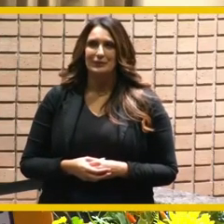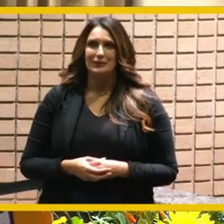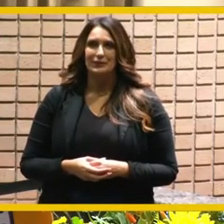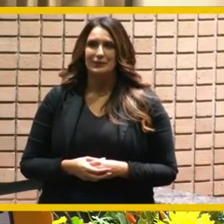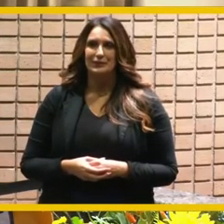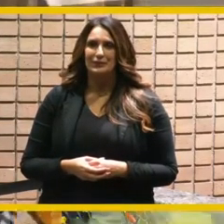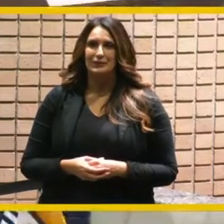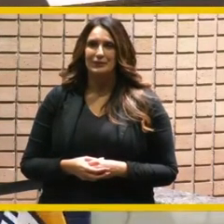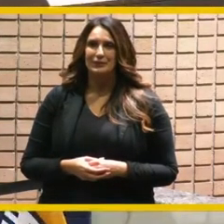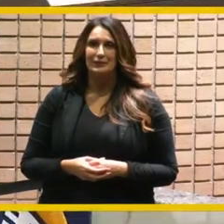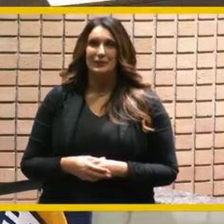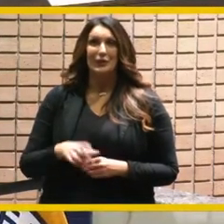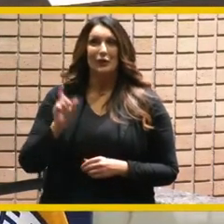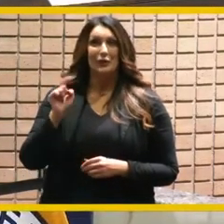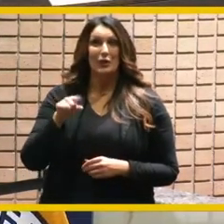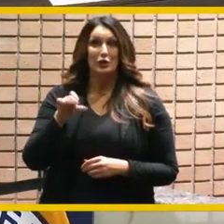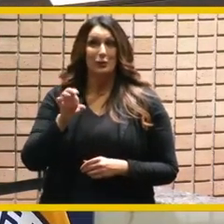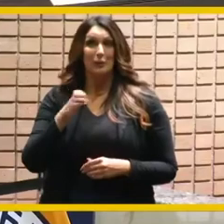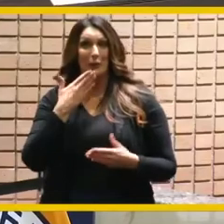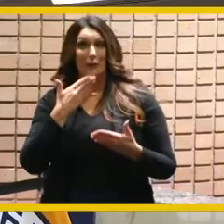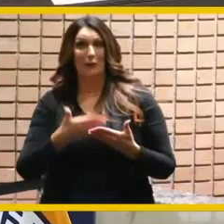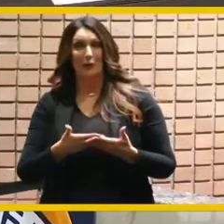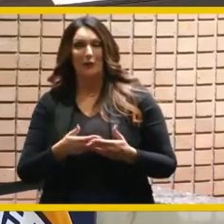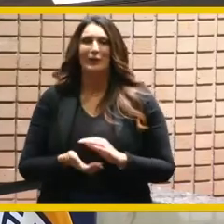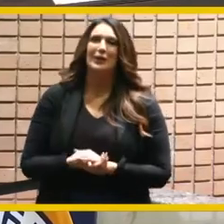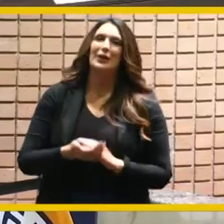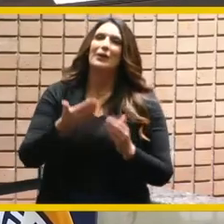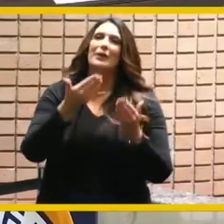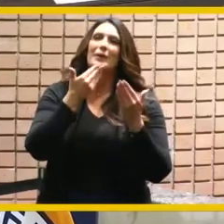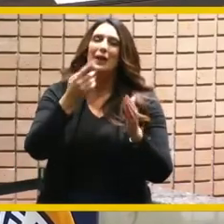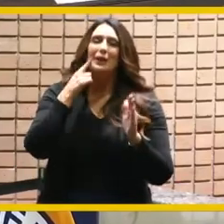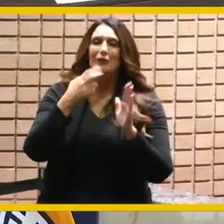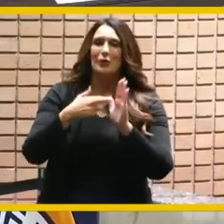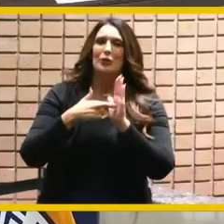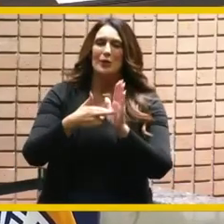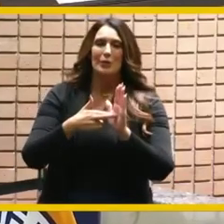this will be good hey mayor thank you for representing riverside well on regional boards